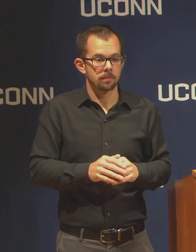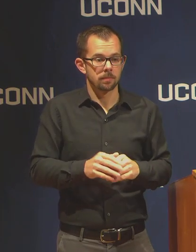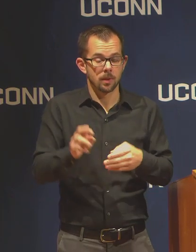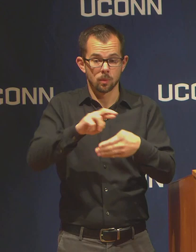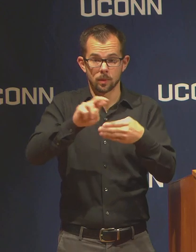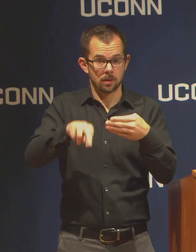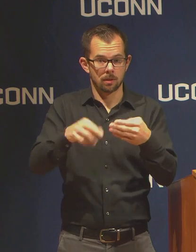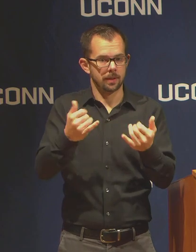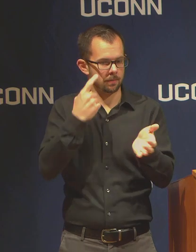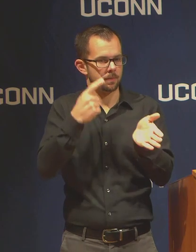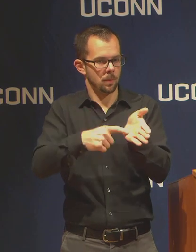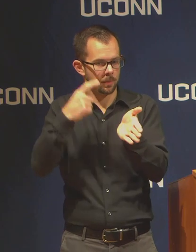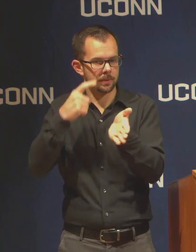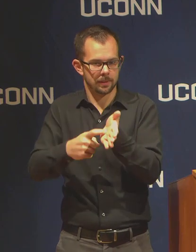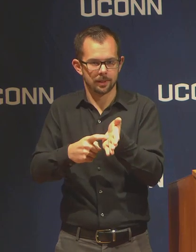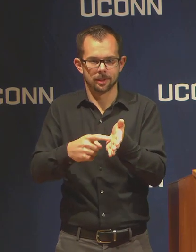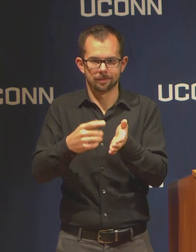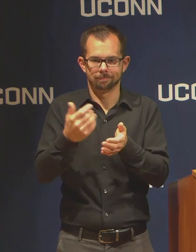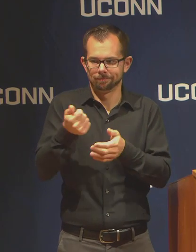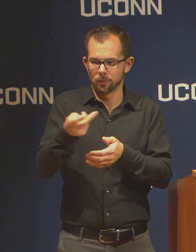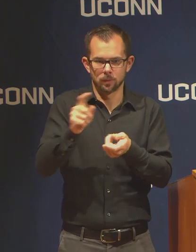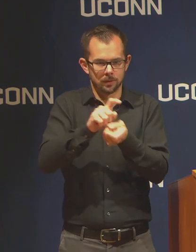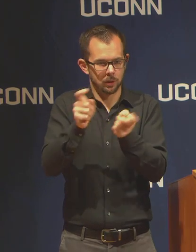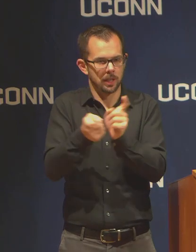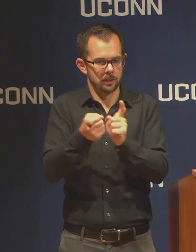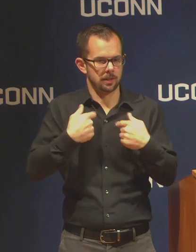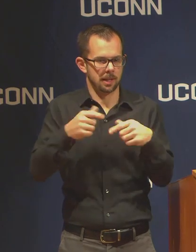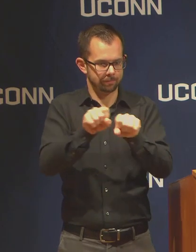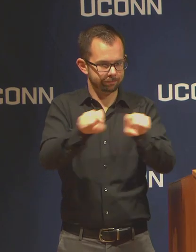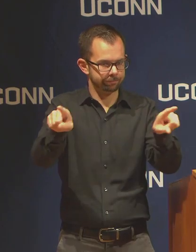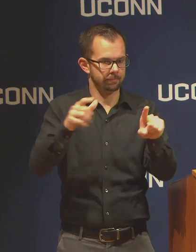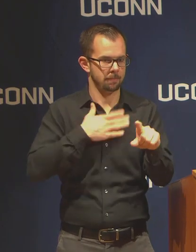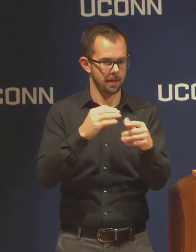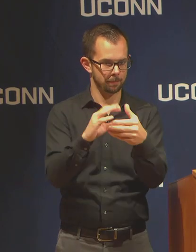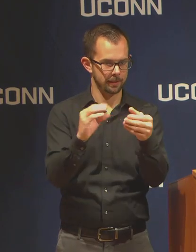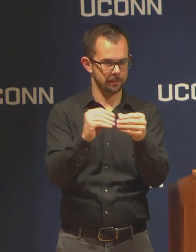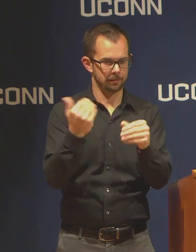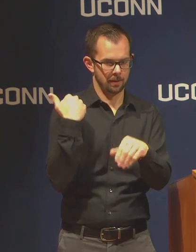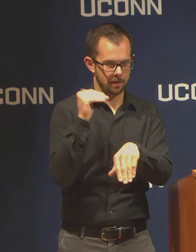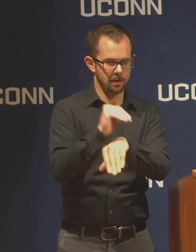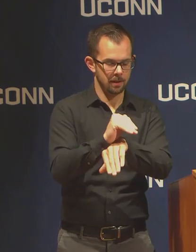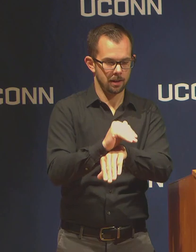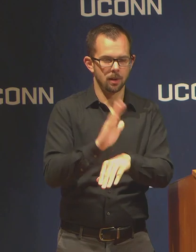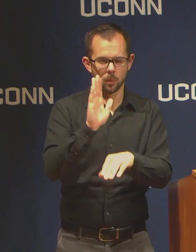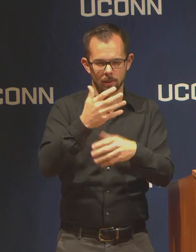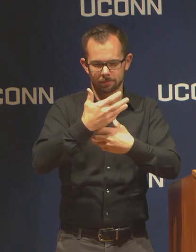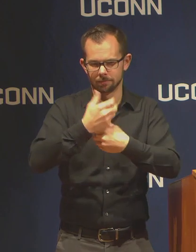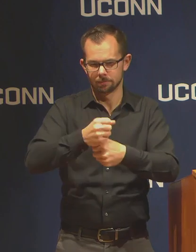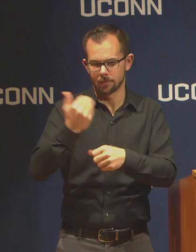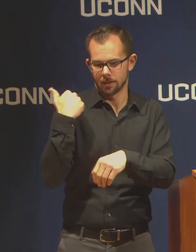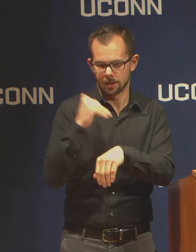my message to you last night, and I will recap briefly what that message was.